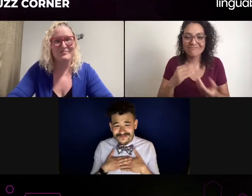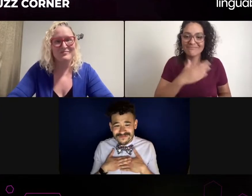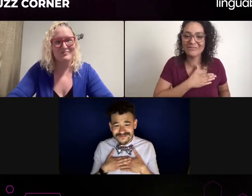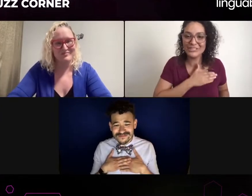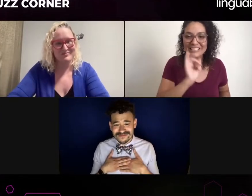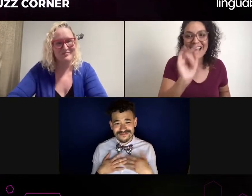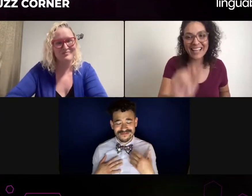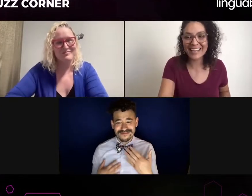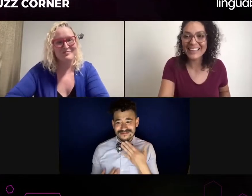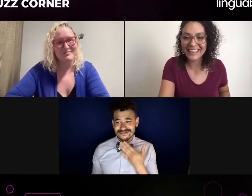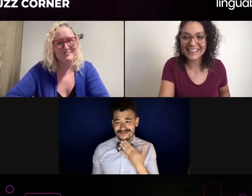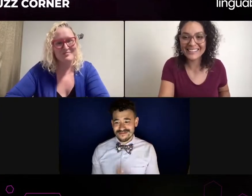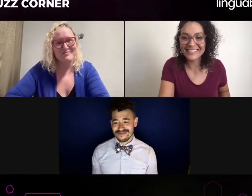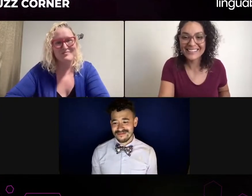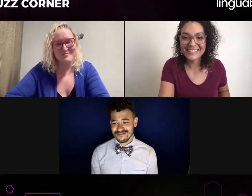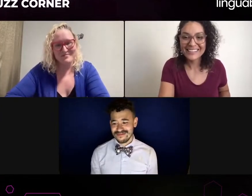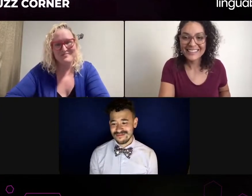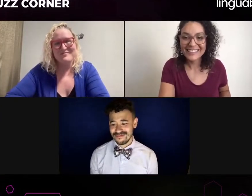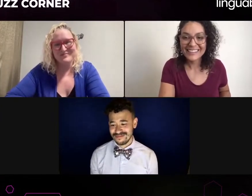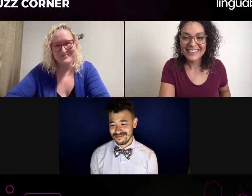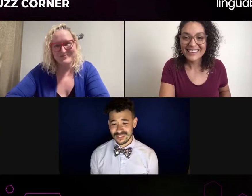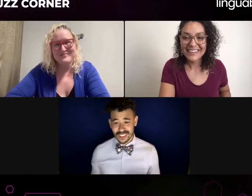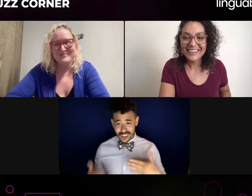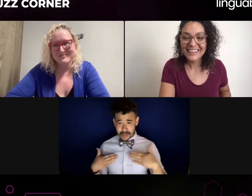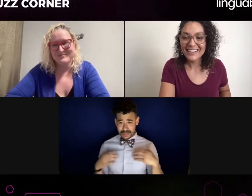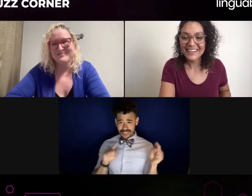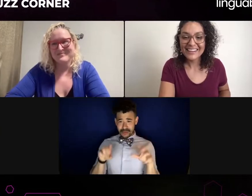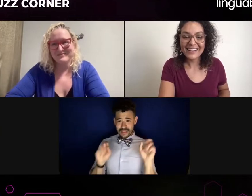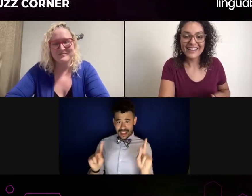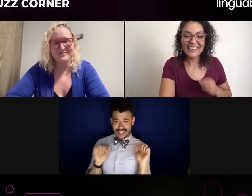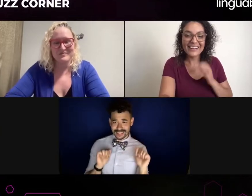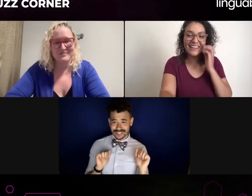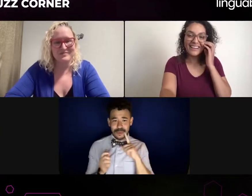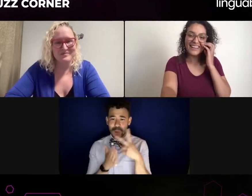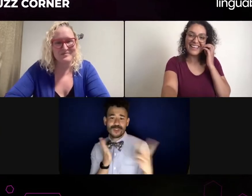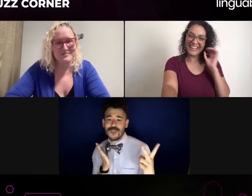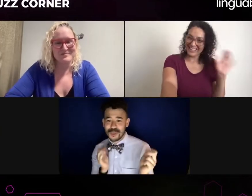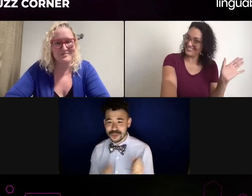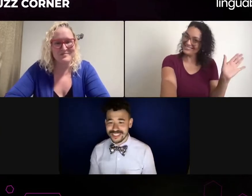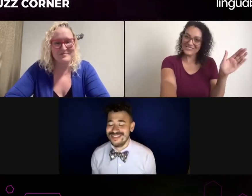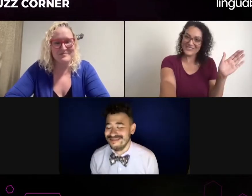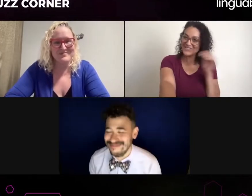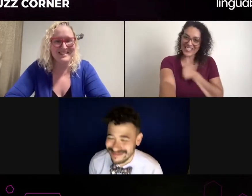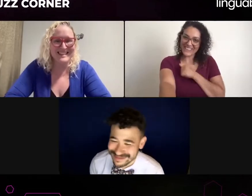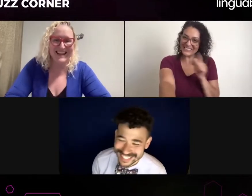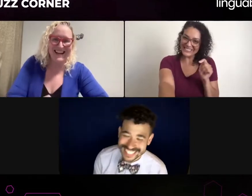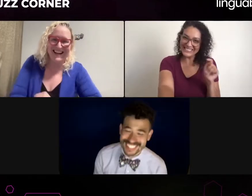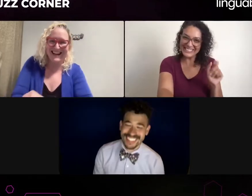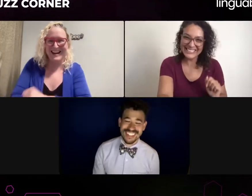That's what I really depend on the DSL for because, for example, I'm trying to remember a specific incident...